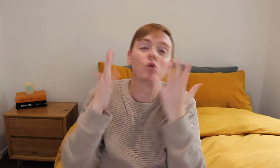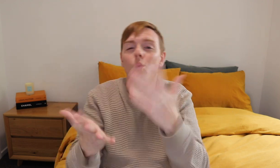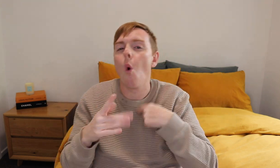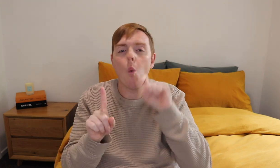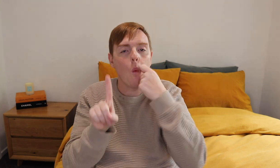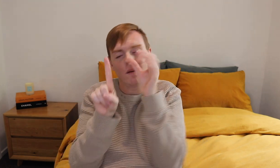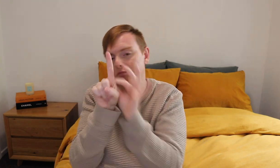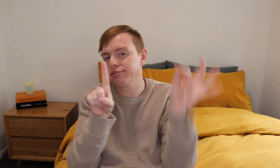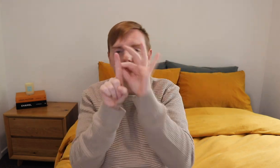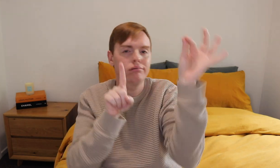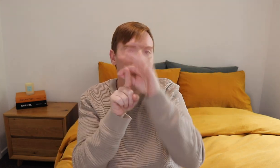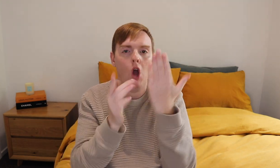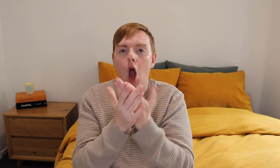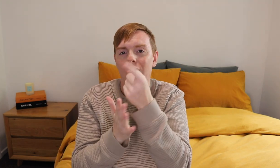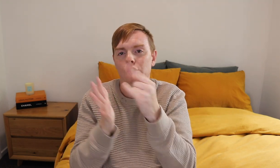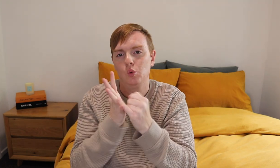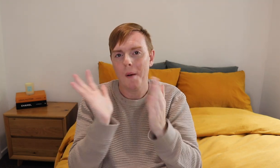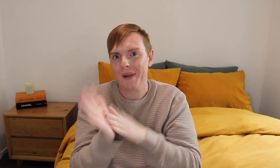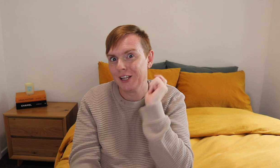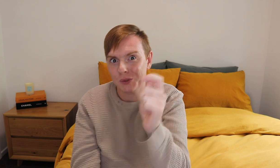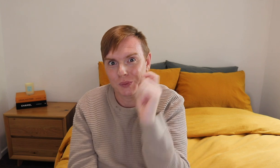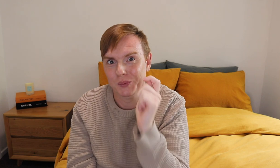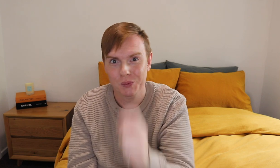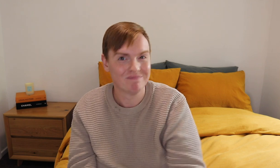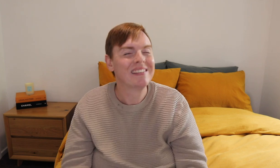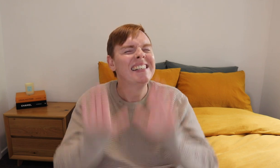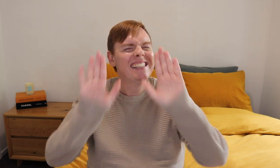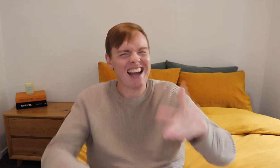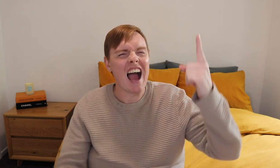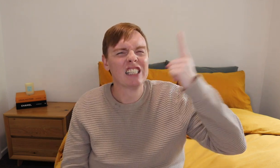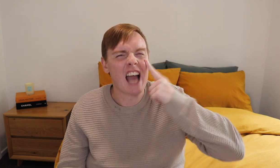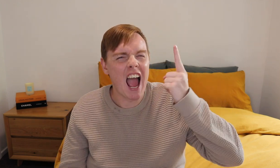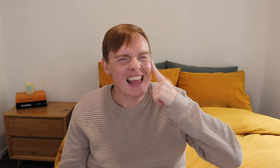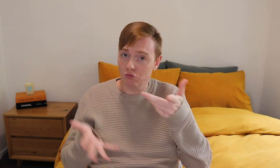I will share on my social media soon. STAY TUNED!